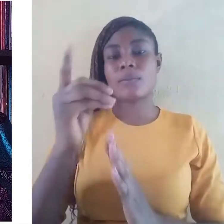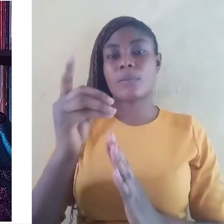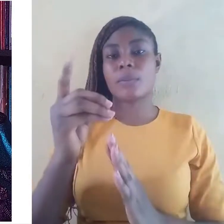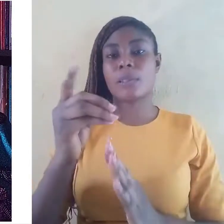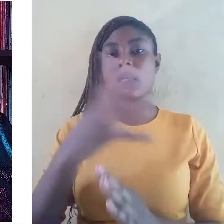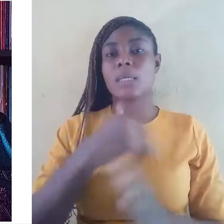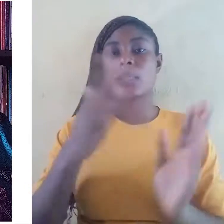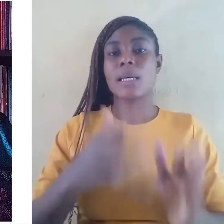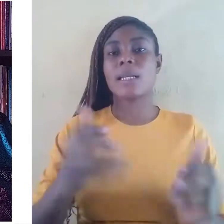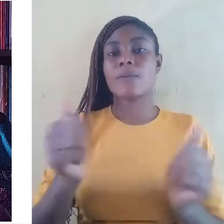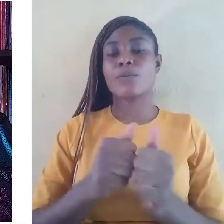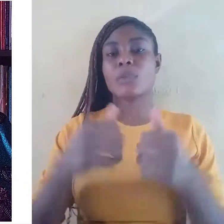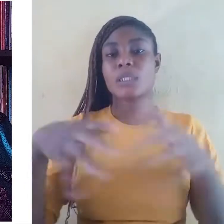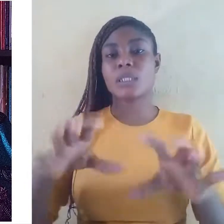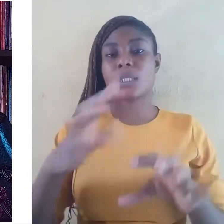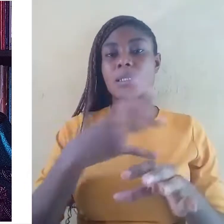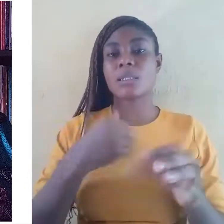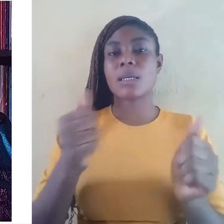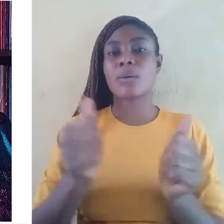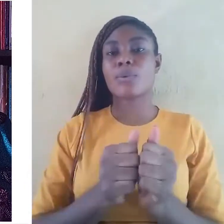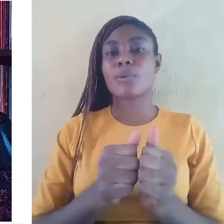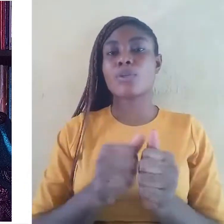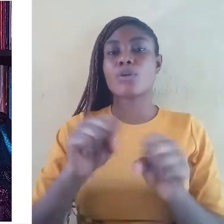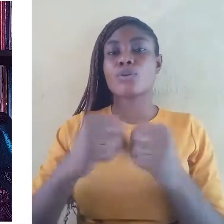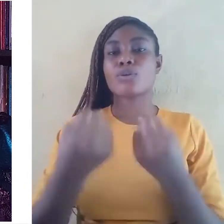And they are not protected.